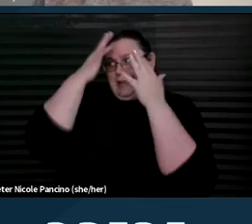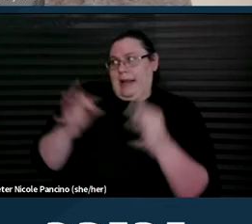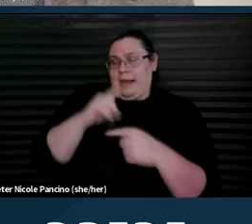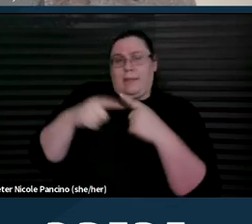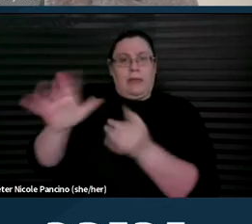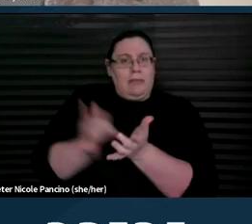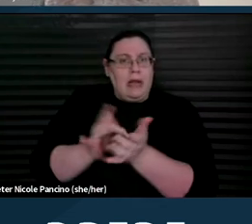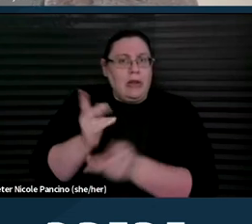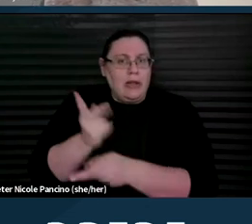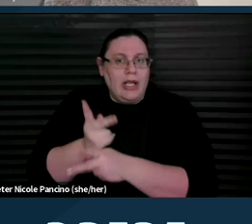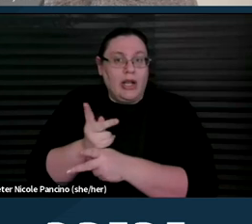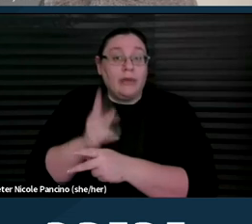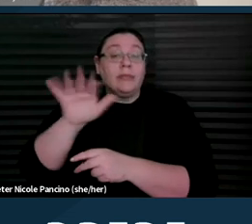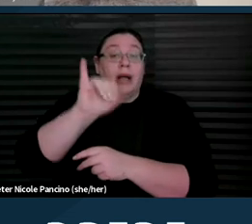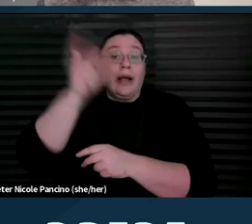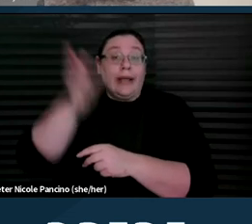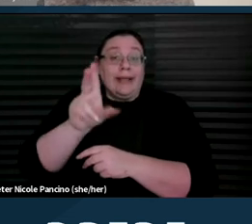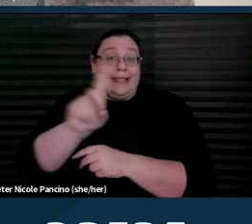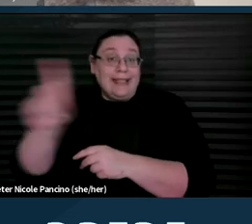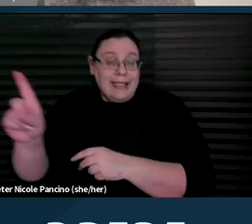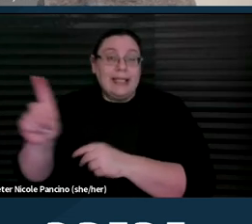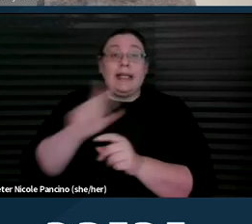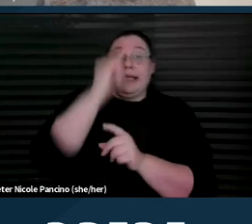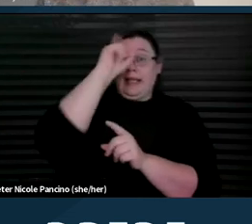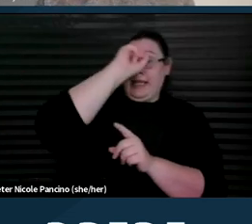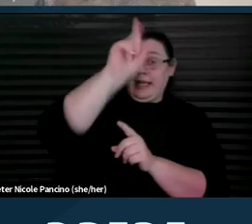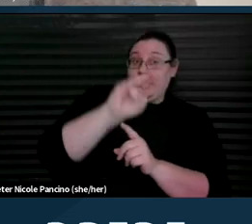As a reminder, I/DD means intellectual or developmental disabilities.